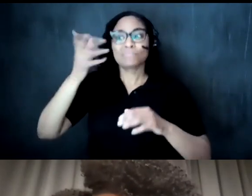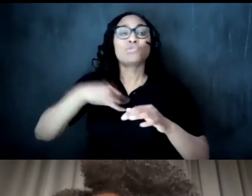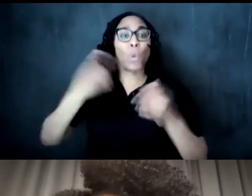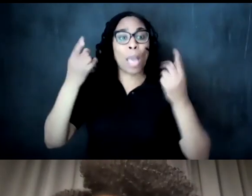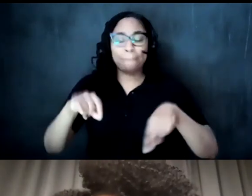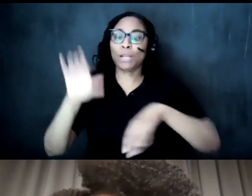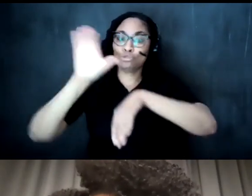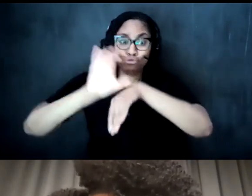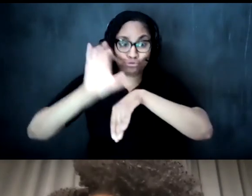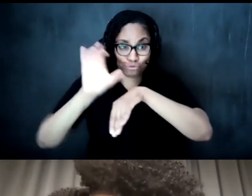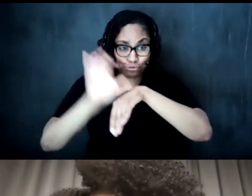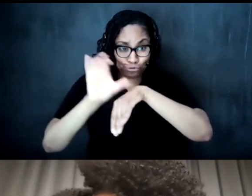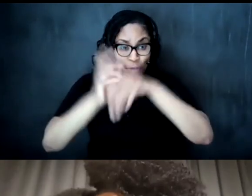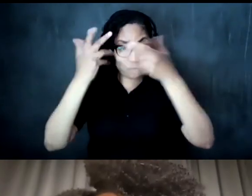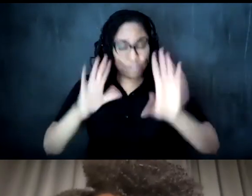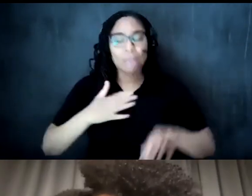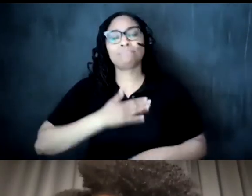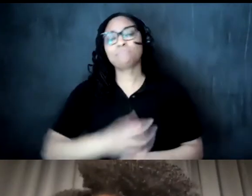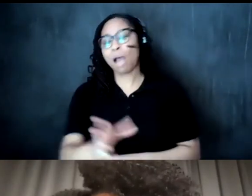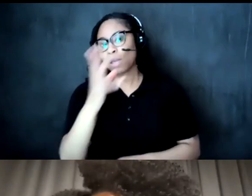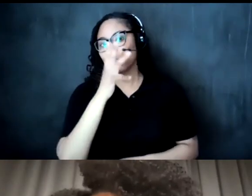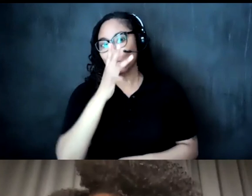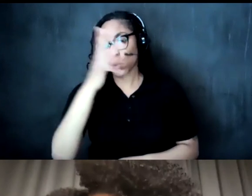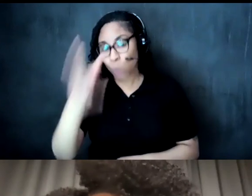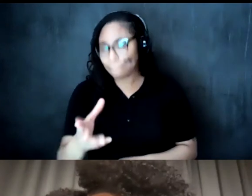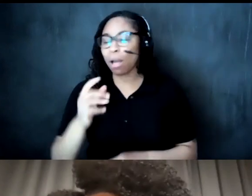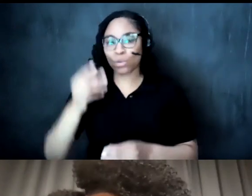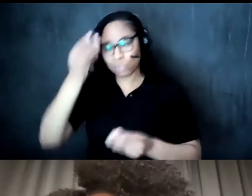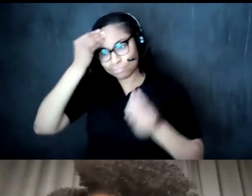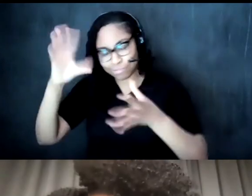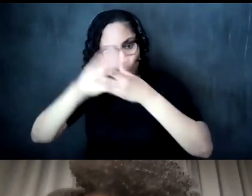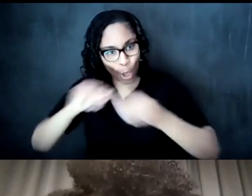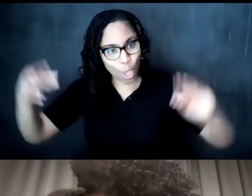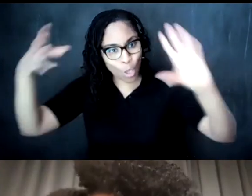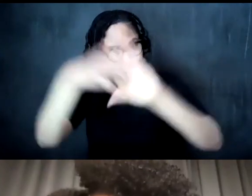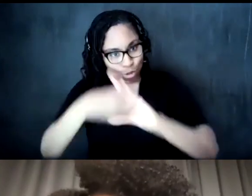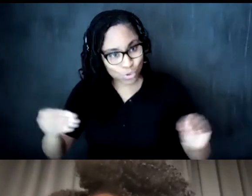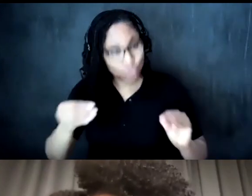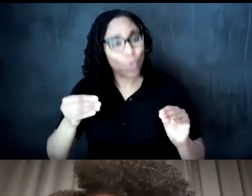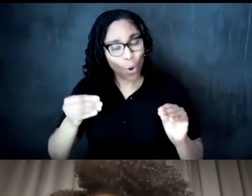cups she could garner from just one tea bag so the story stretched on today's discussion has